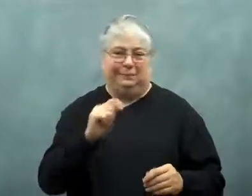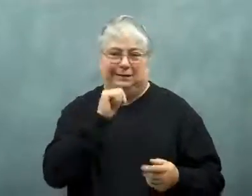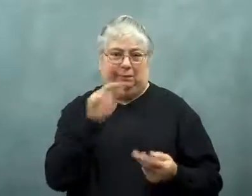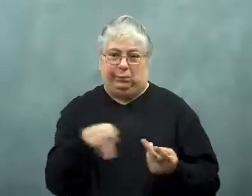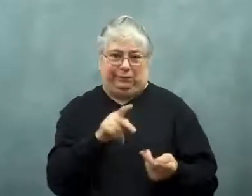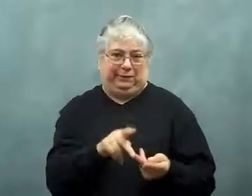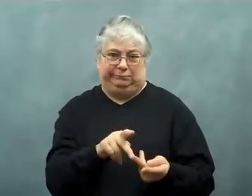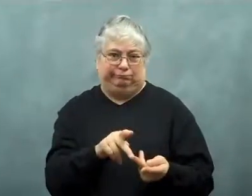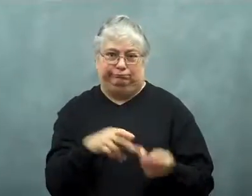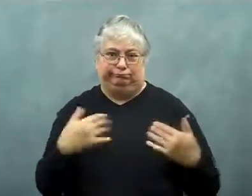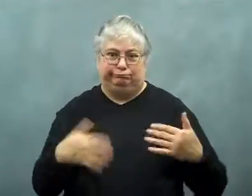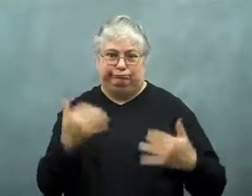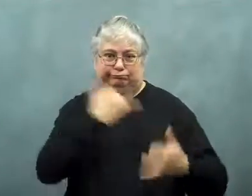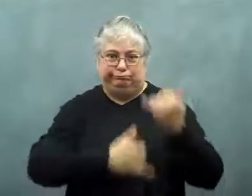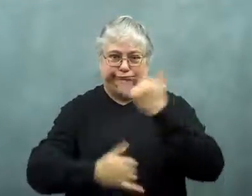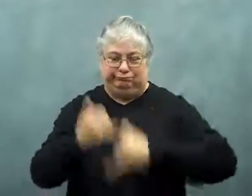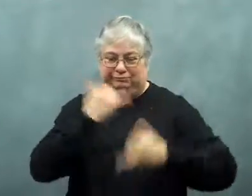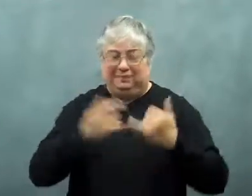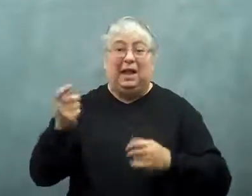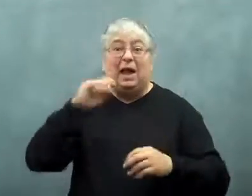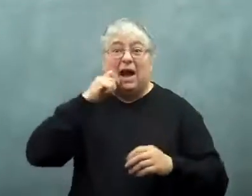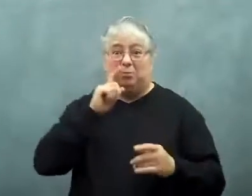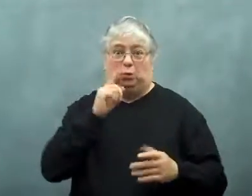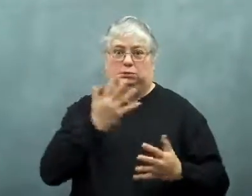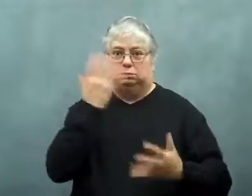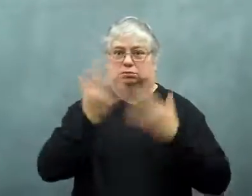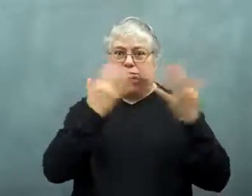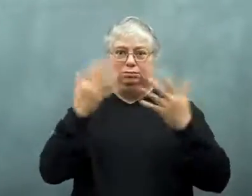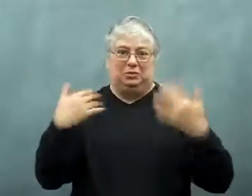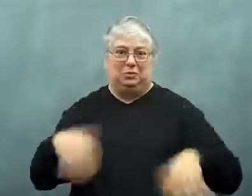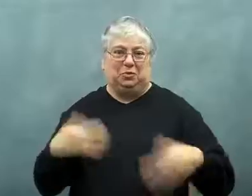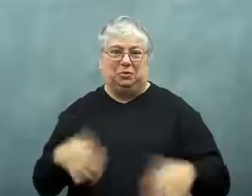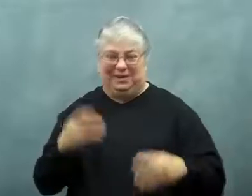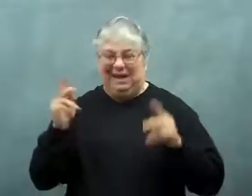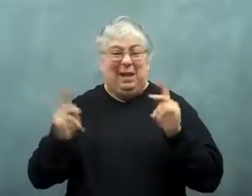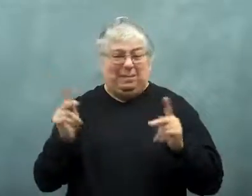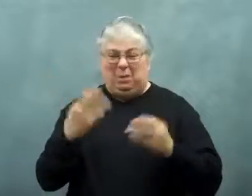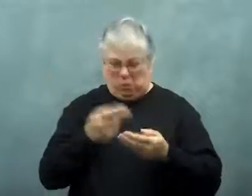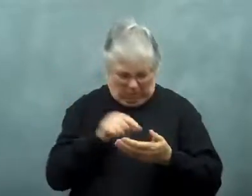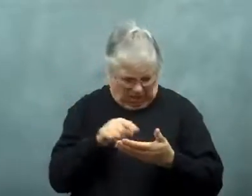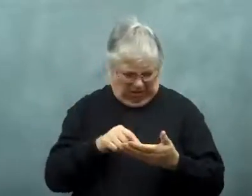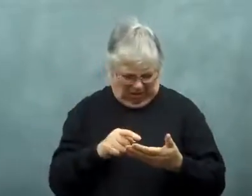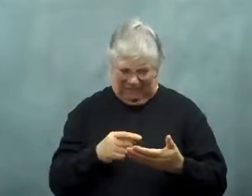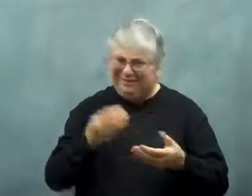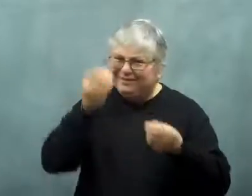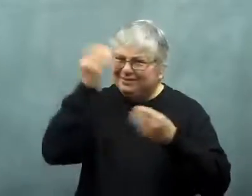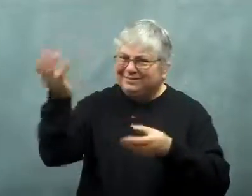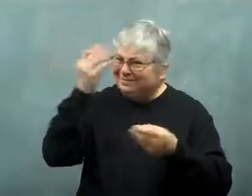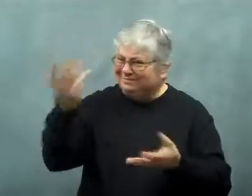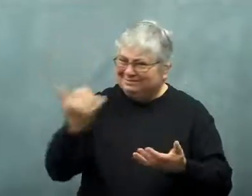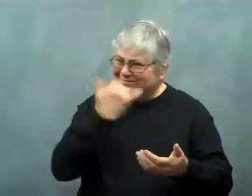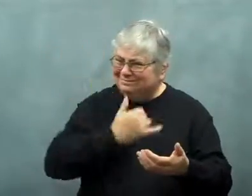but it wasn't perfect; there were a lot of errors in it.